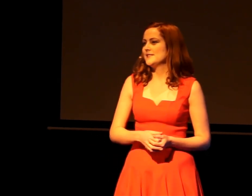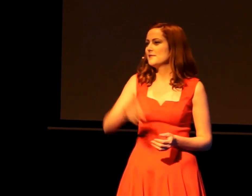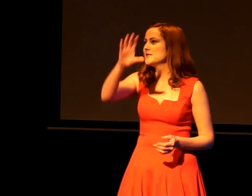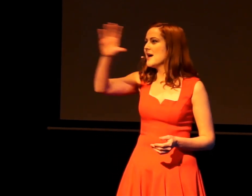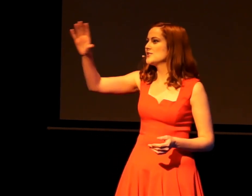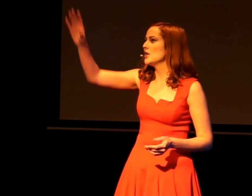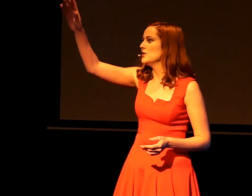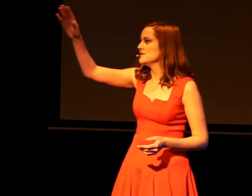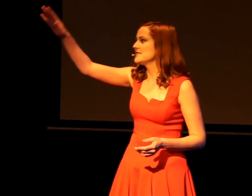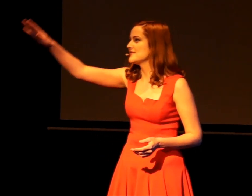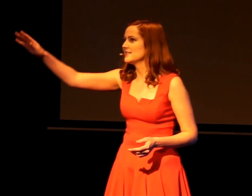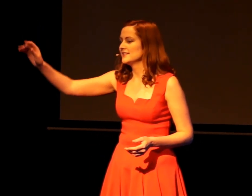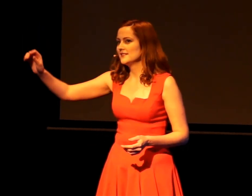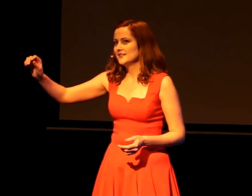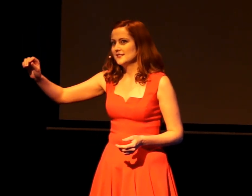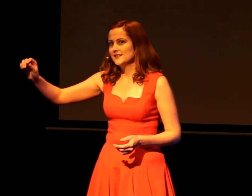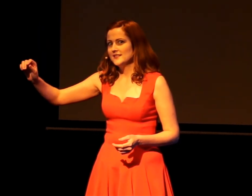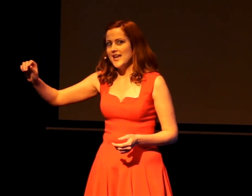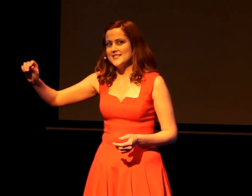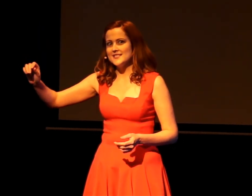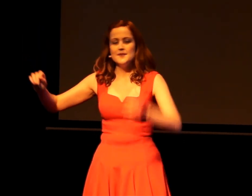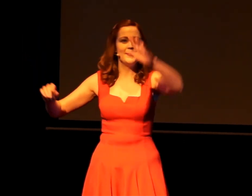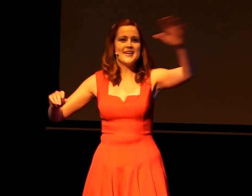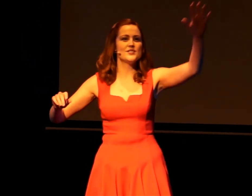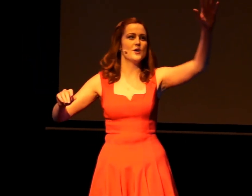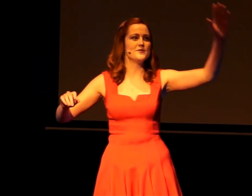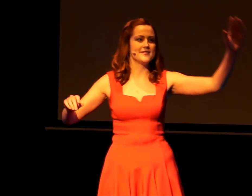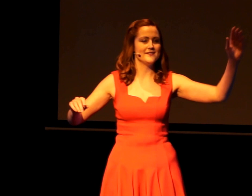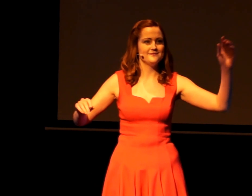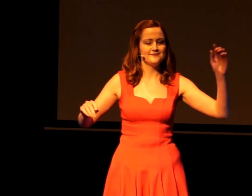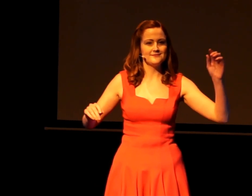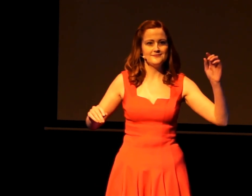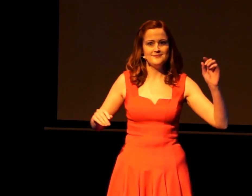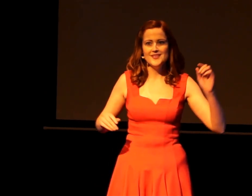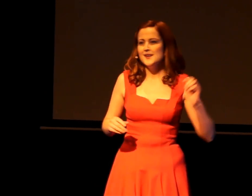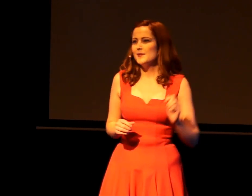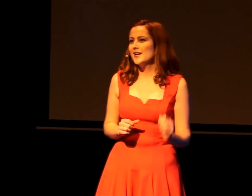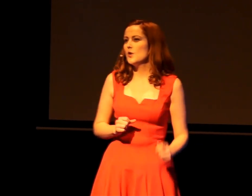tomato's and potato's